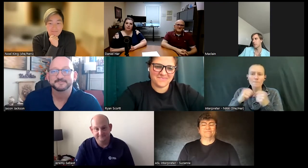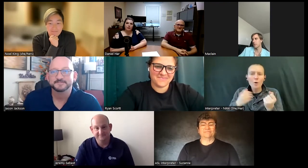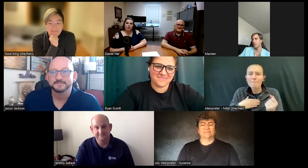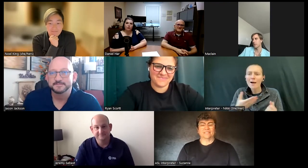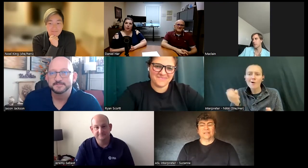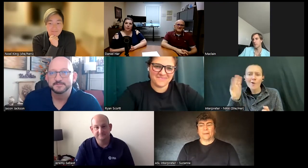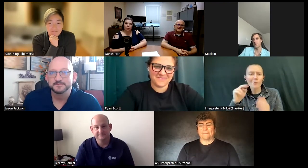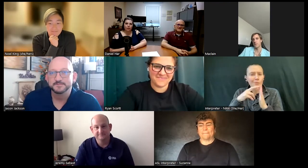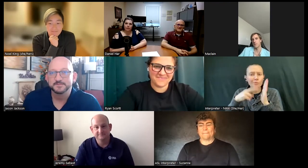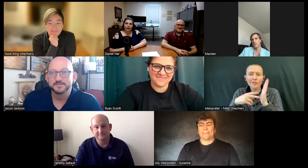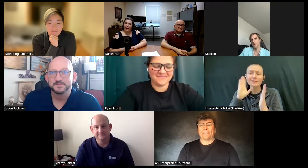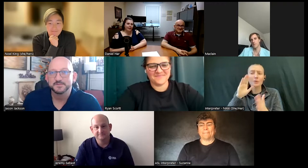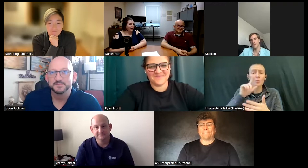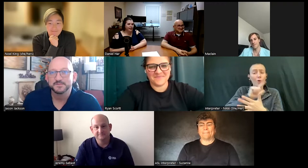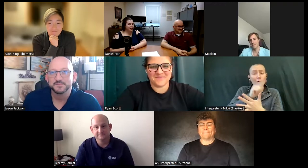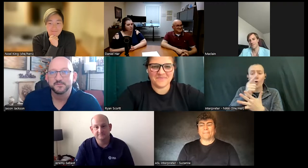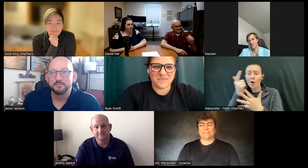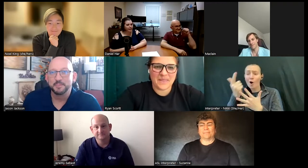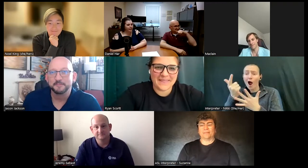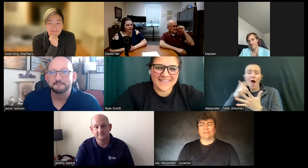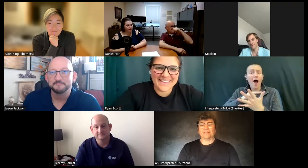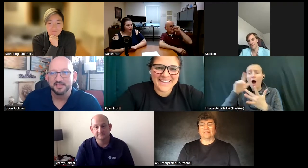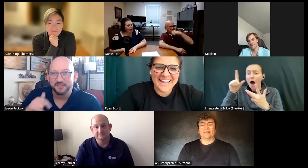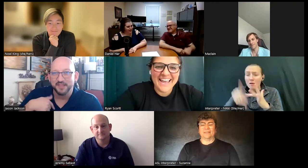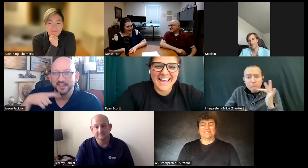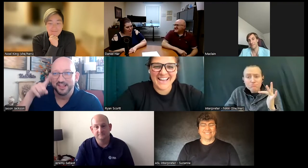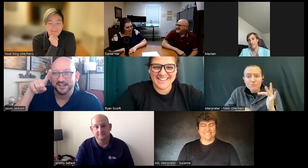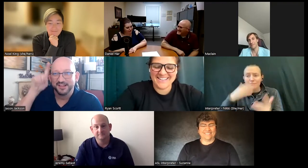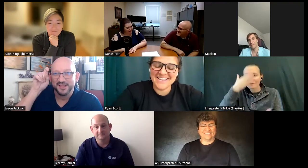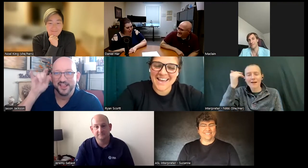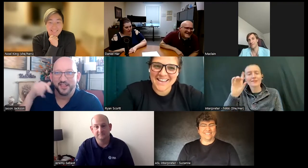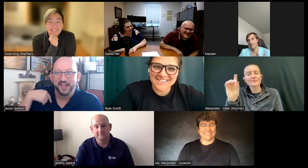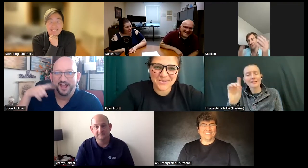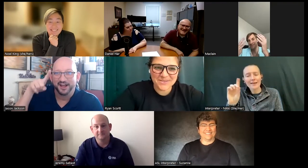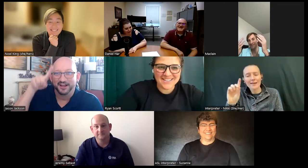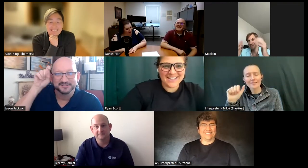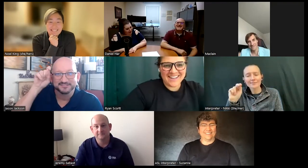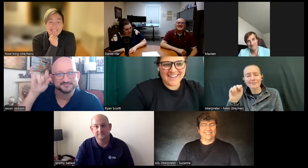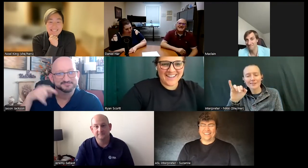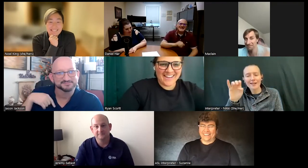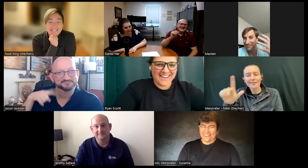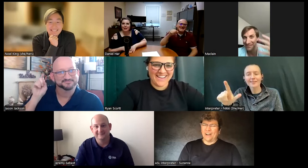were gonna go and order and I completely forgot Daniel yeah